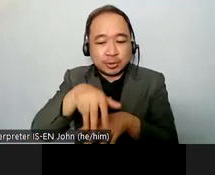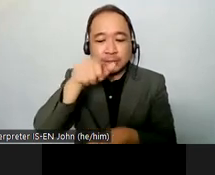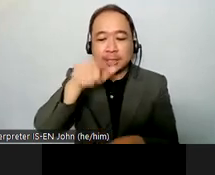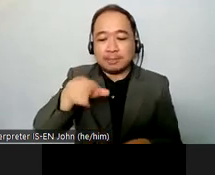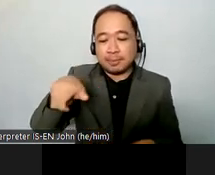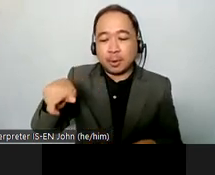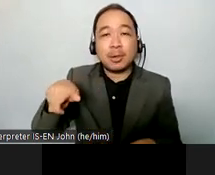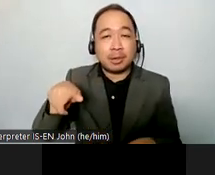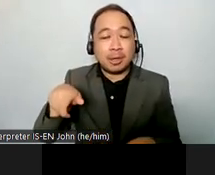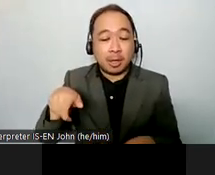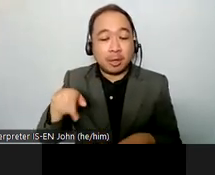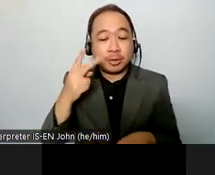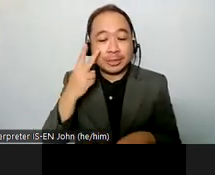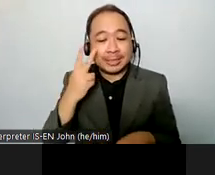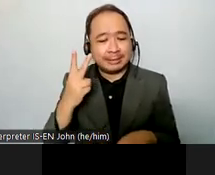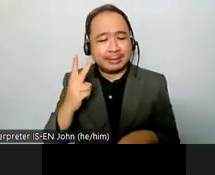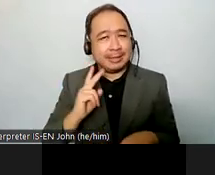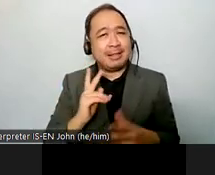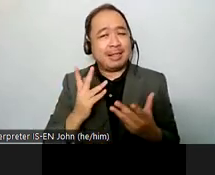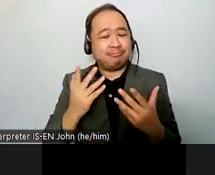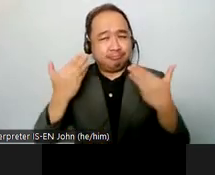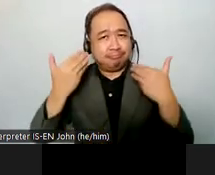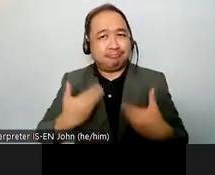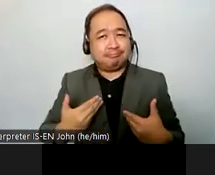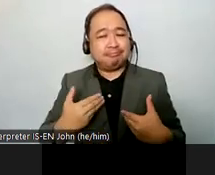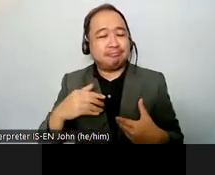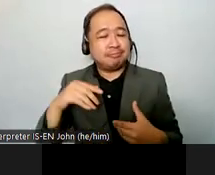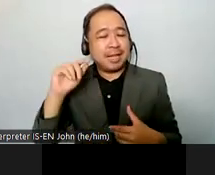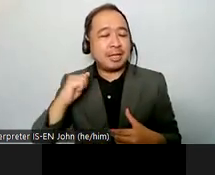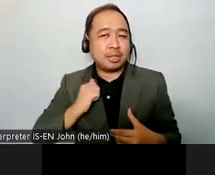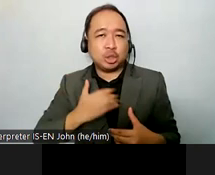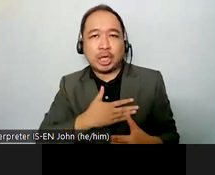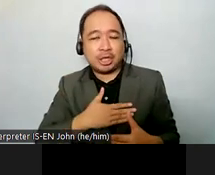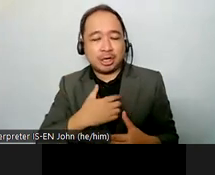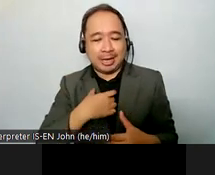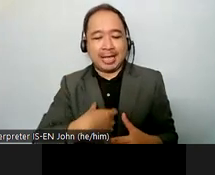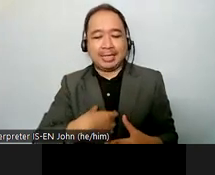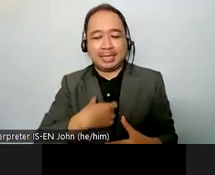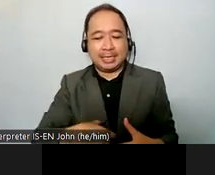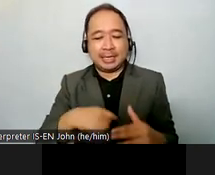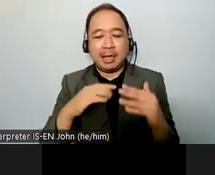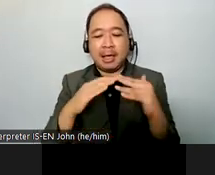persons with psychosocial disabilities and this panel will focus on the experiences of protecting